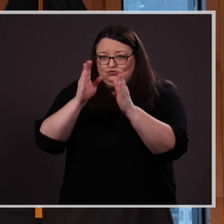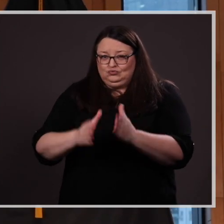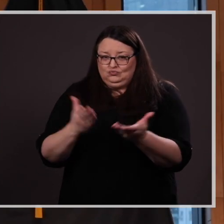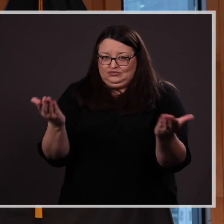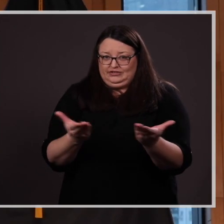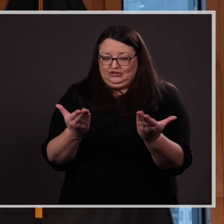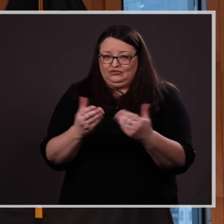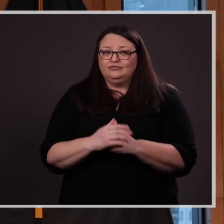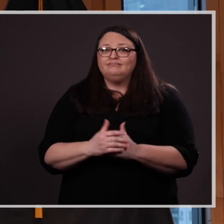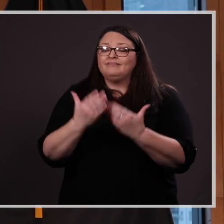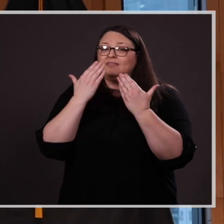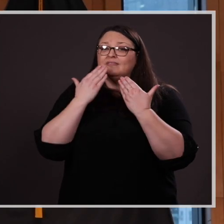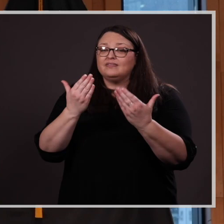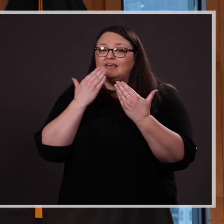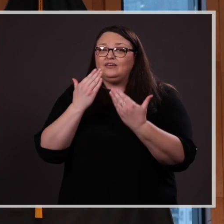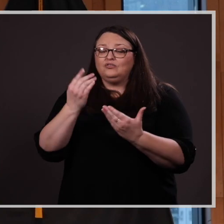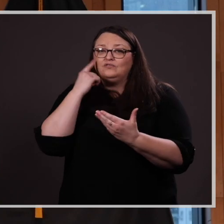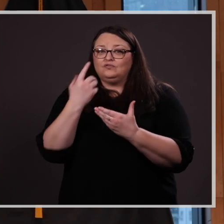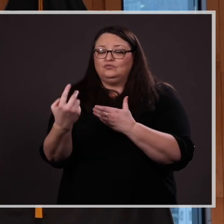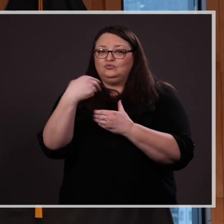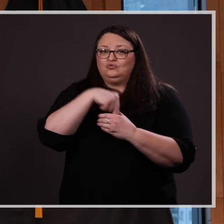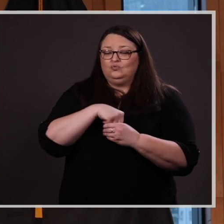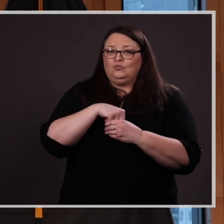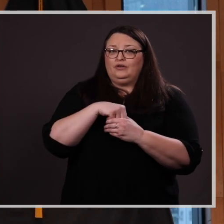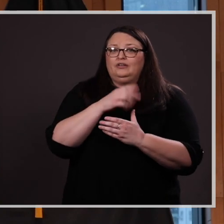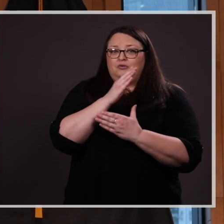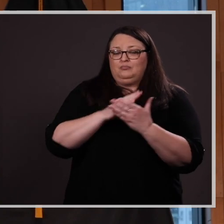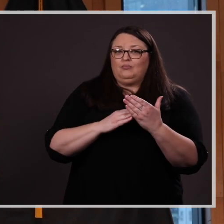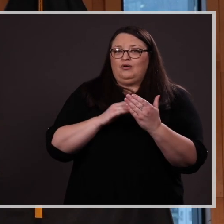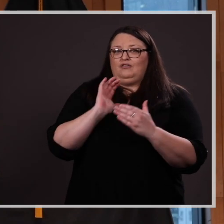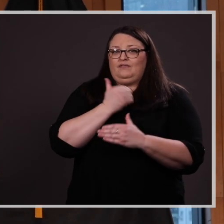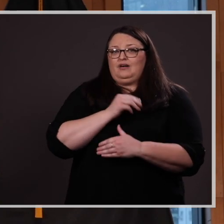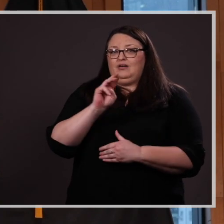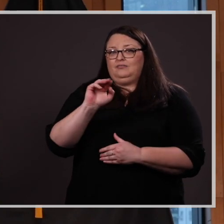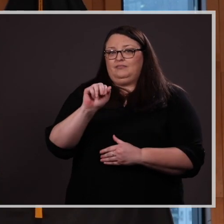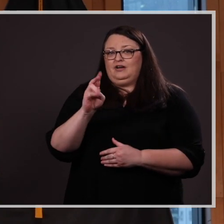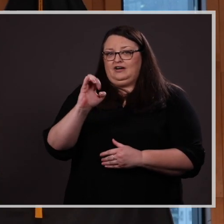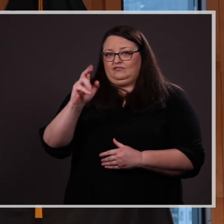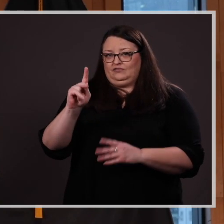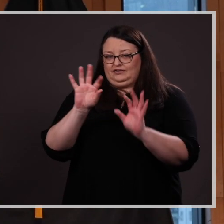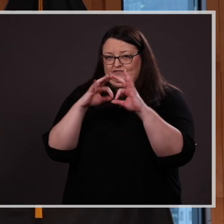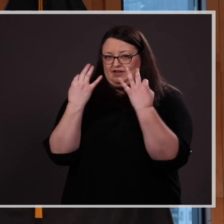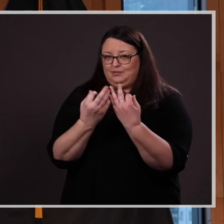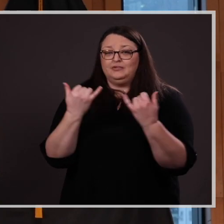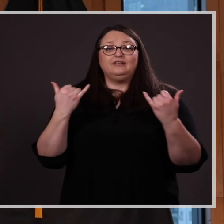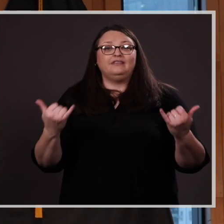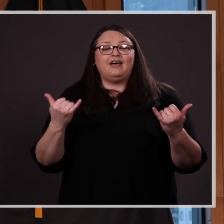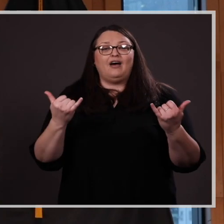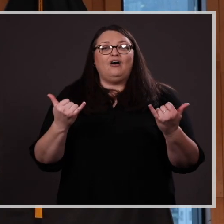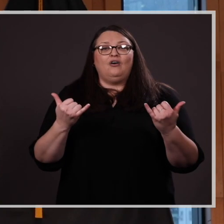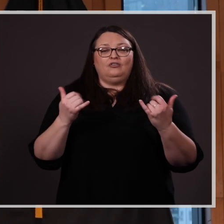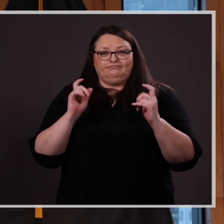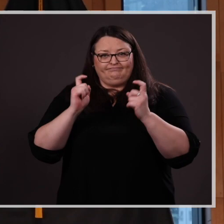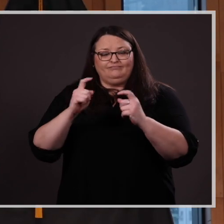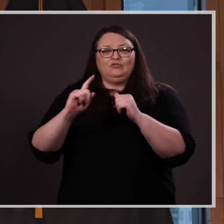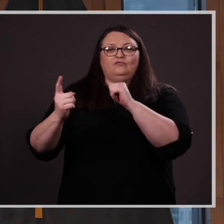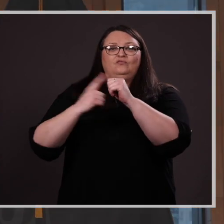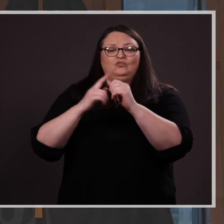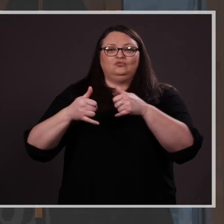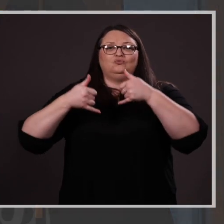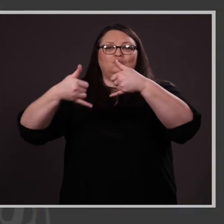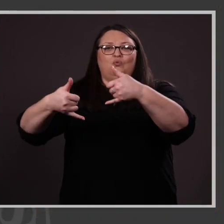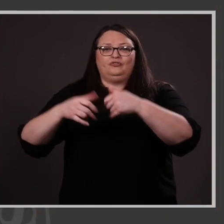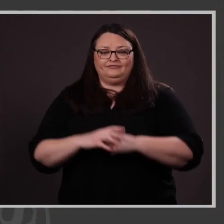and thank you for being a part of the Maverick family. Now, we will present the first award.